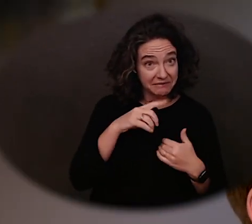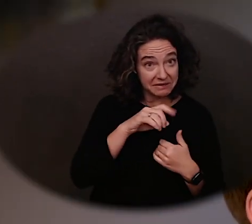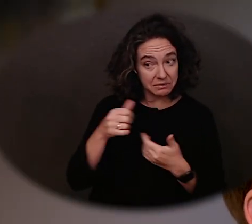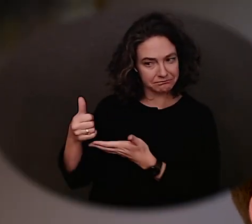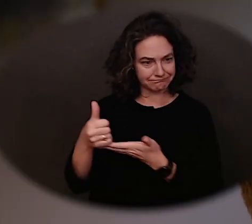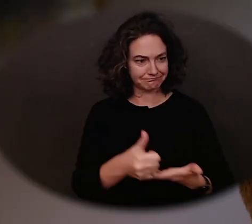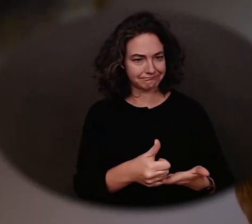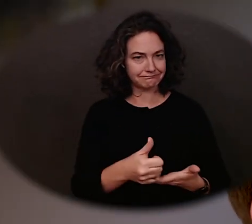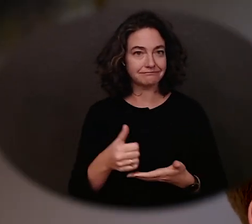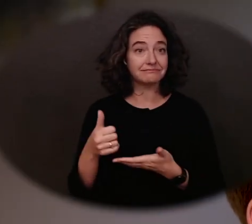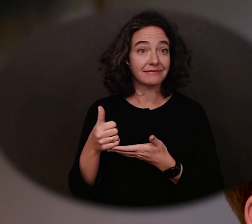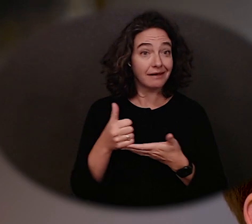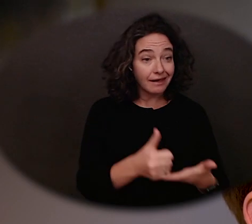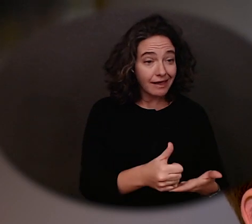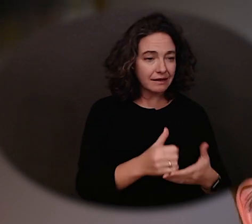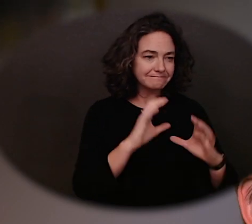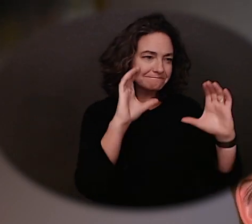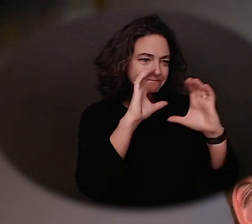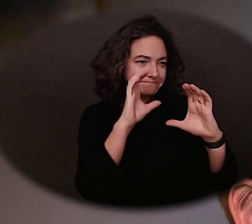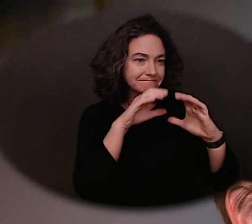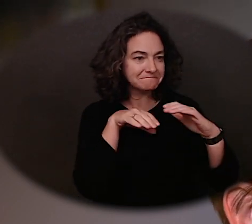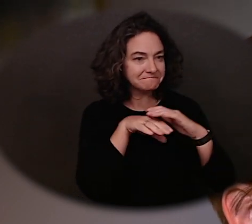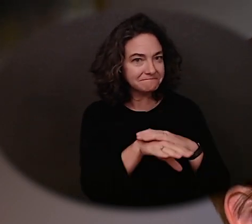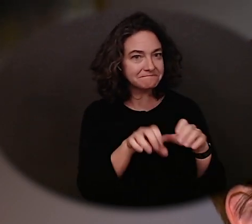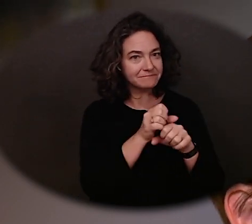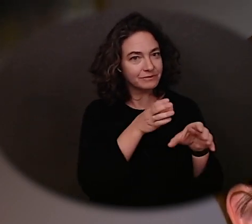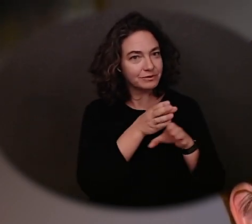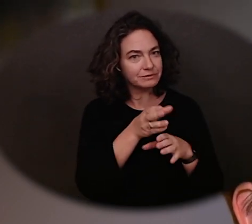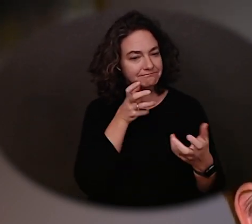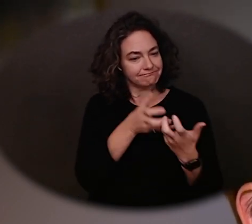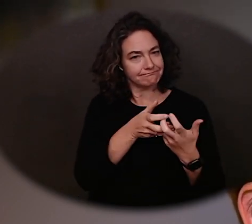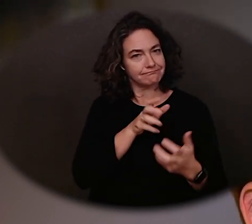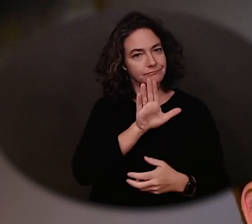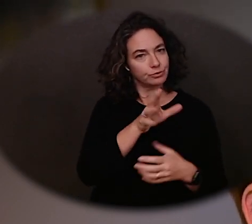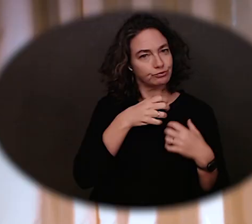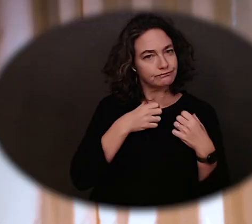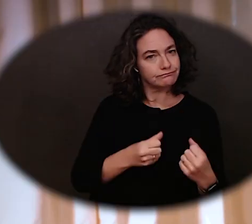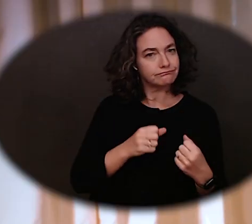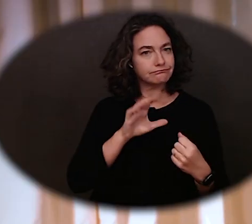explore and enter into a career that matches your strengths and abilities.